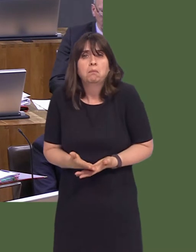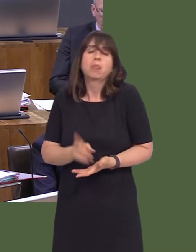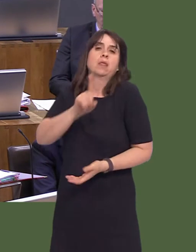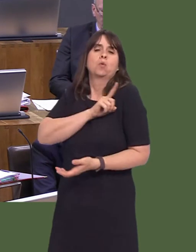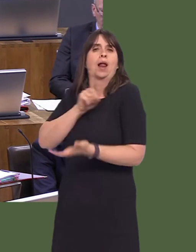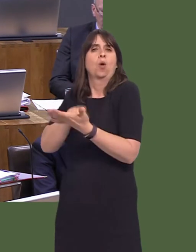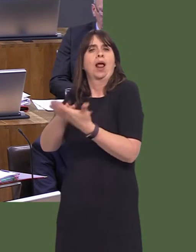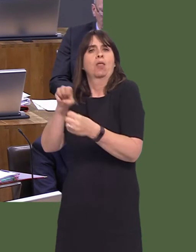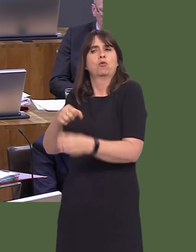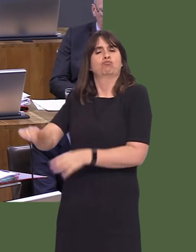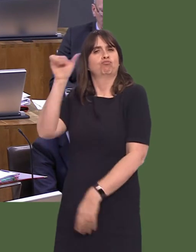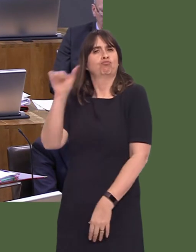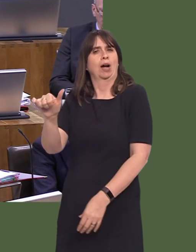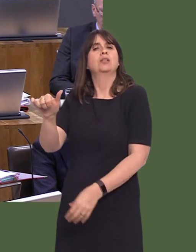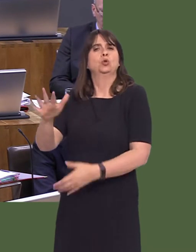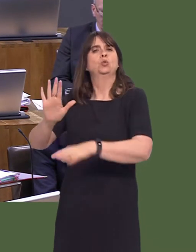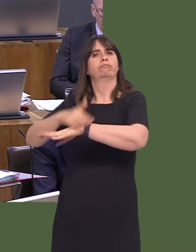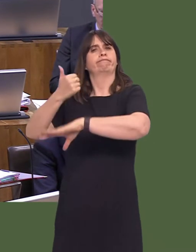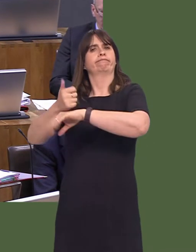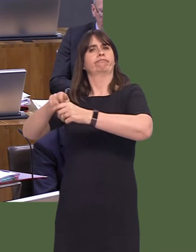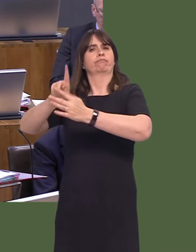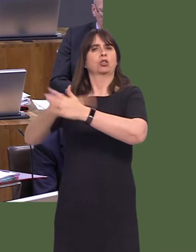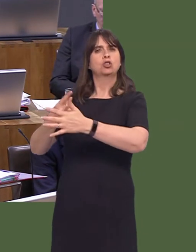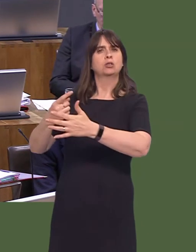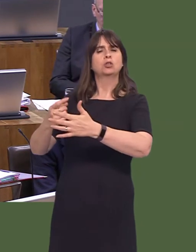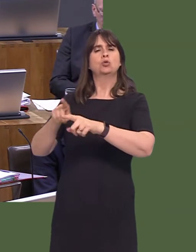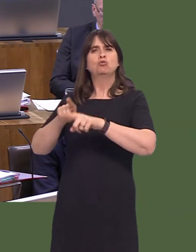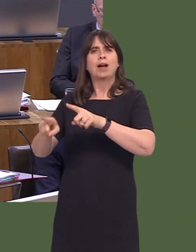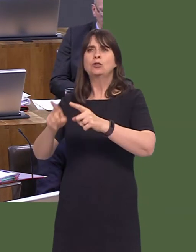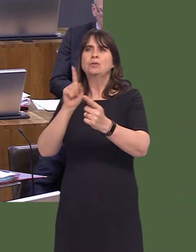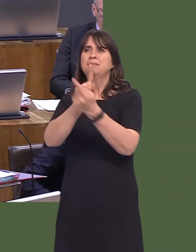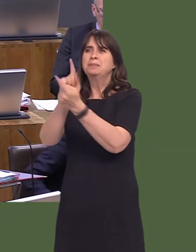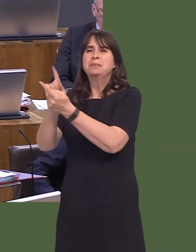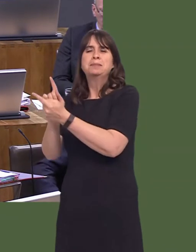it's correct to actually get involved in making sure that loneliness as an issue is dealt